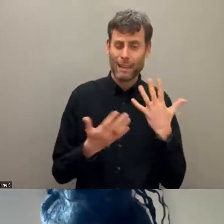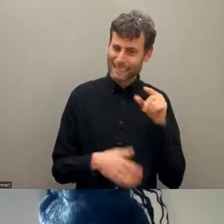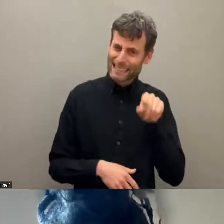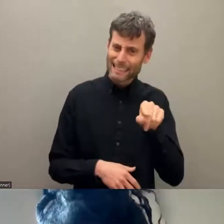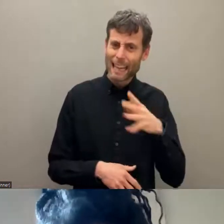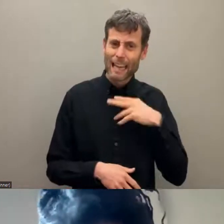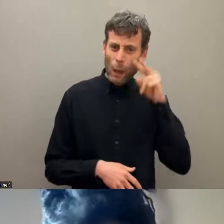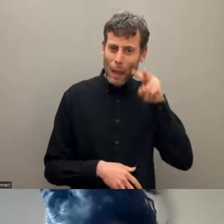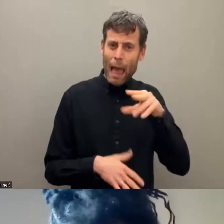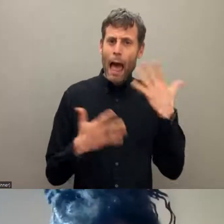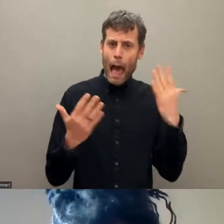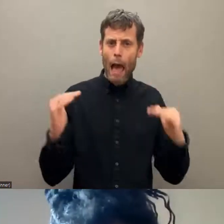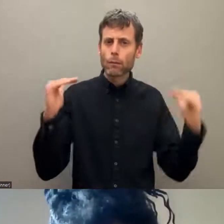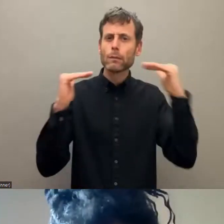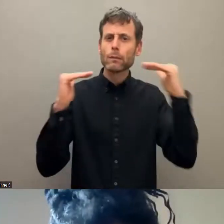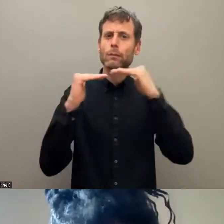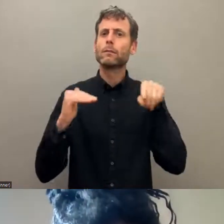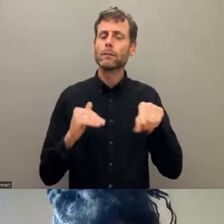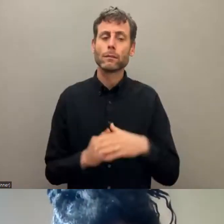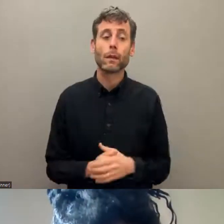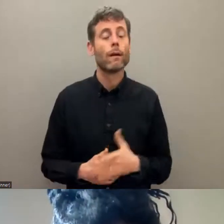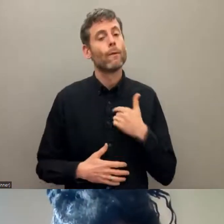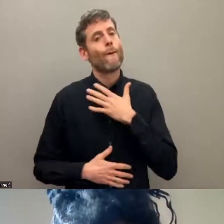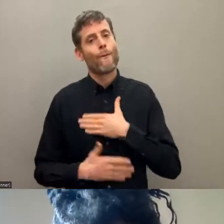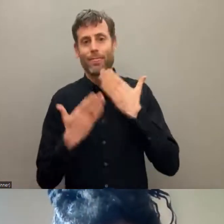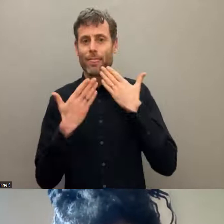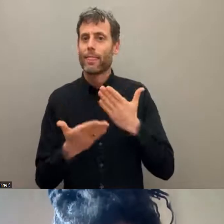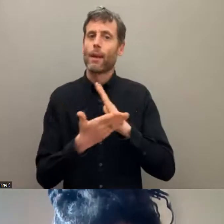interpreters to everyone who is participating and to advise that